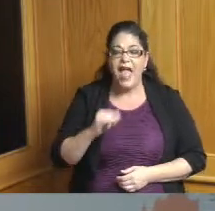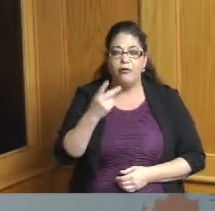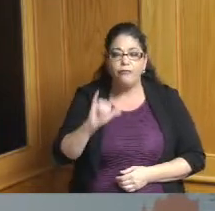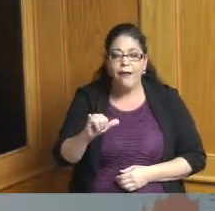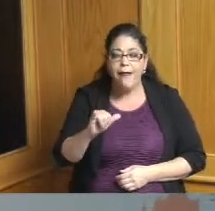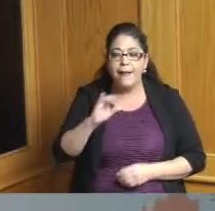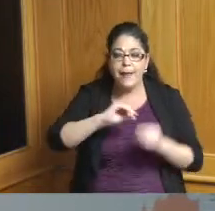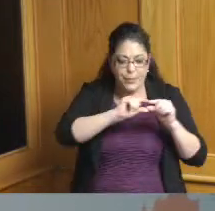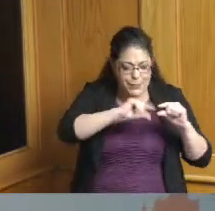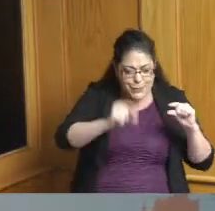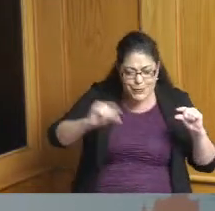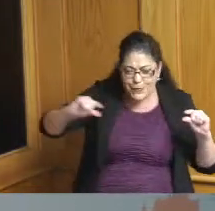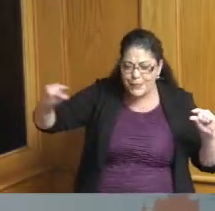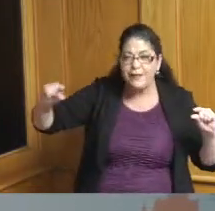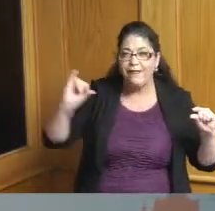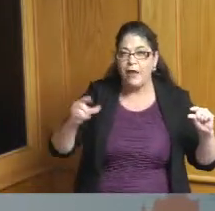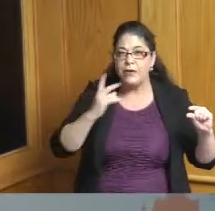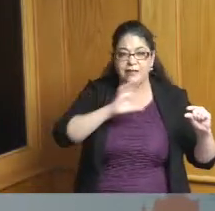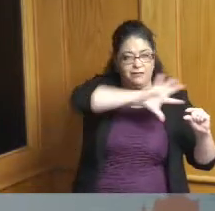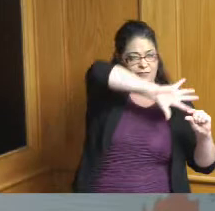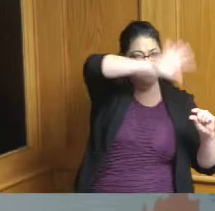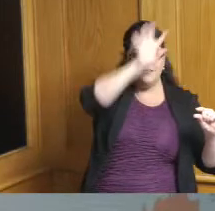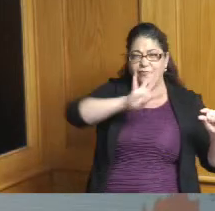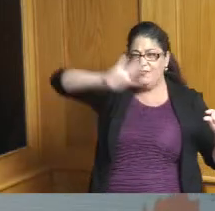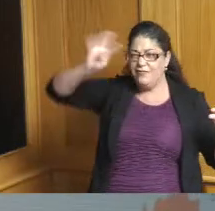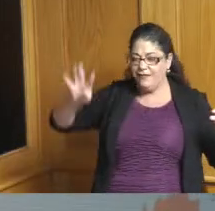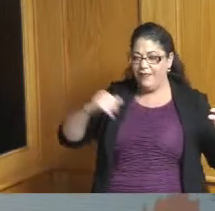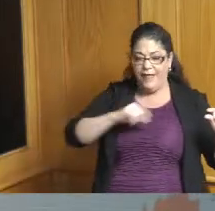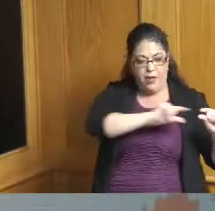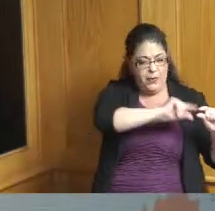but over the last five days you can kind of see that they're starting to make a line